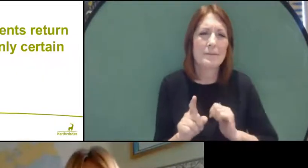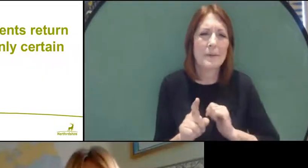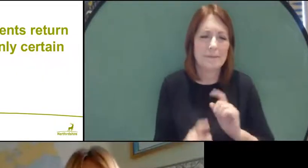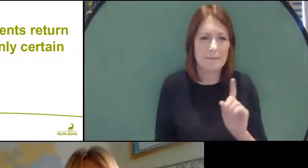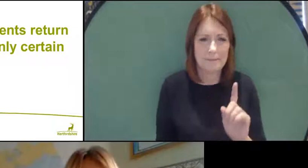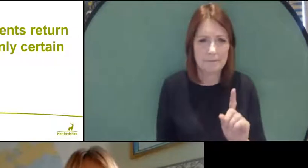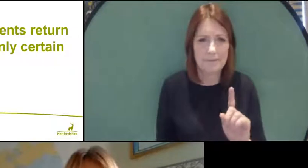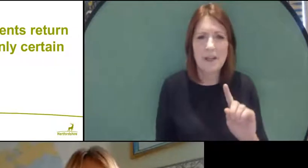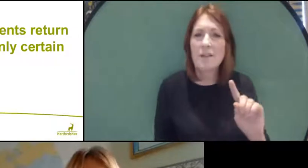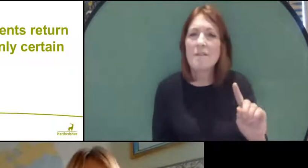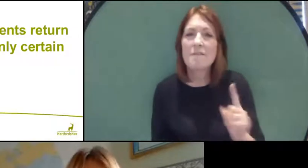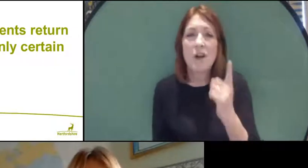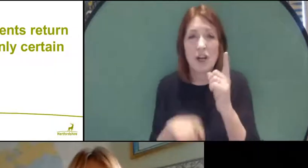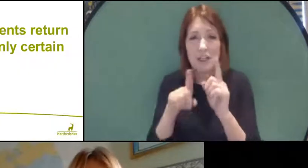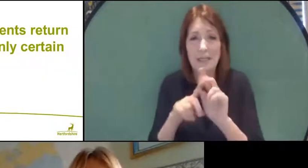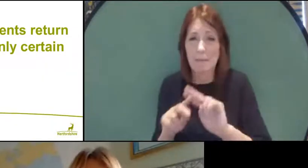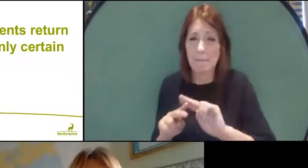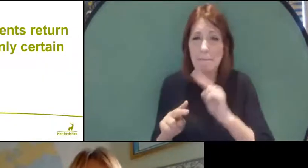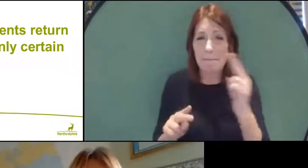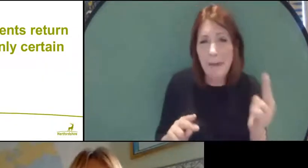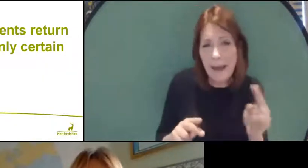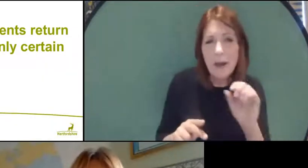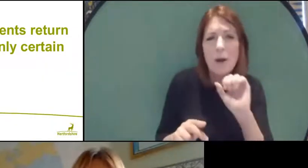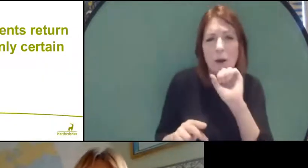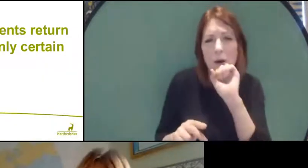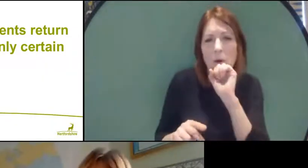new groups that will come back are those new groups that are taking,